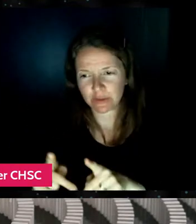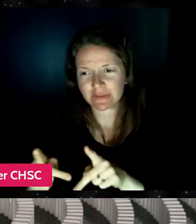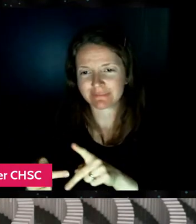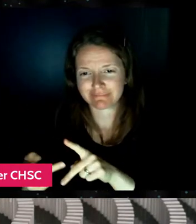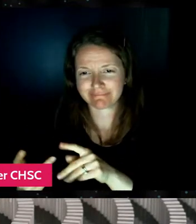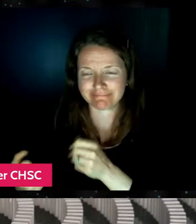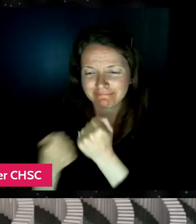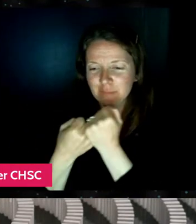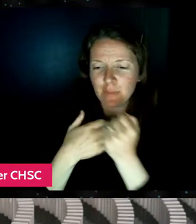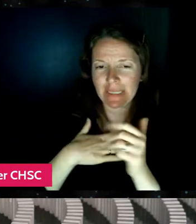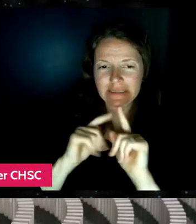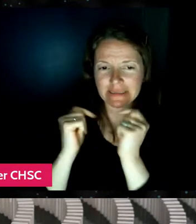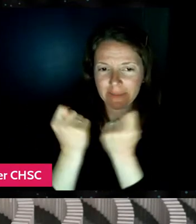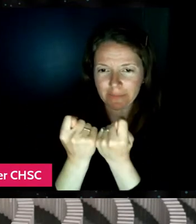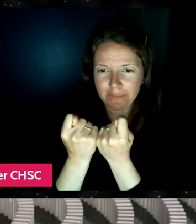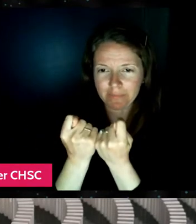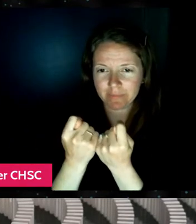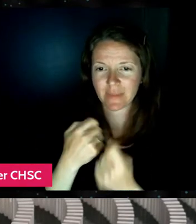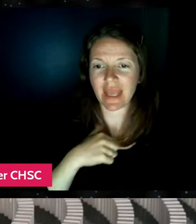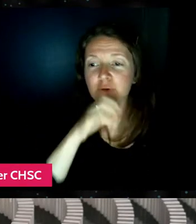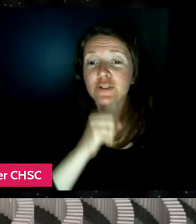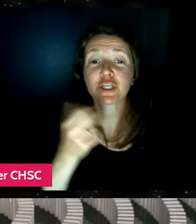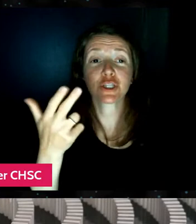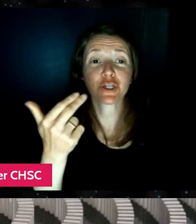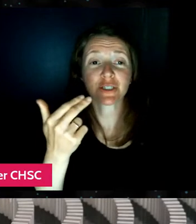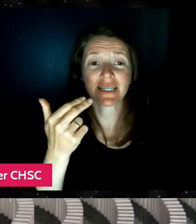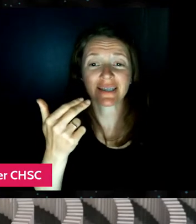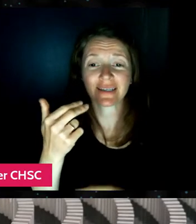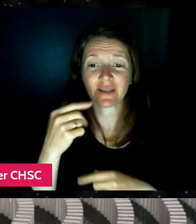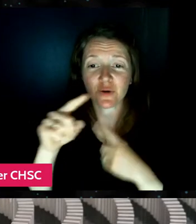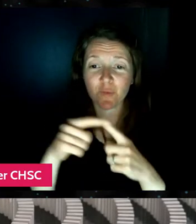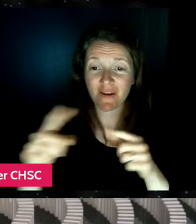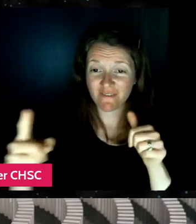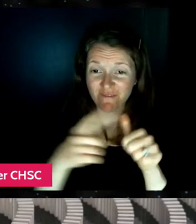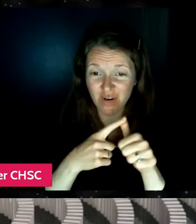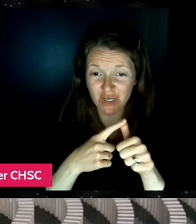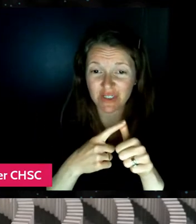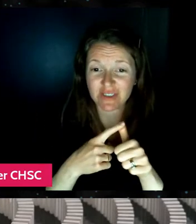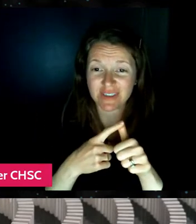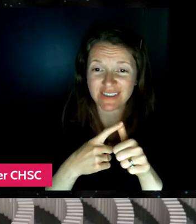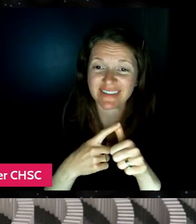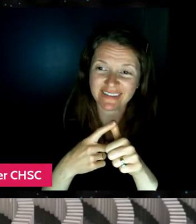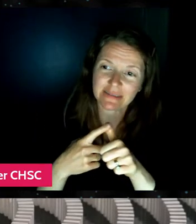and like I was 13 when I first got my first inquiry, so like he was, of course, helping me out